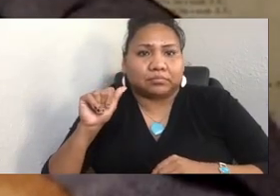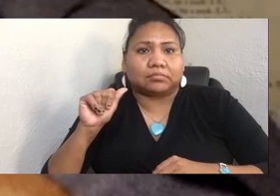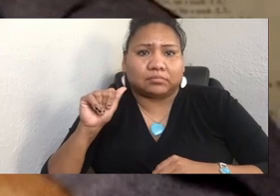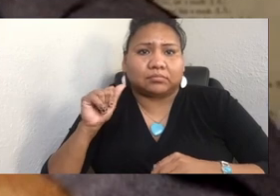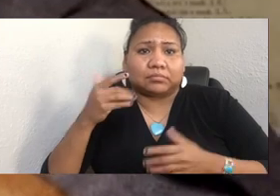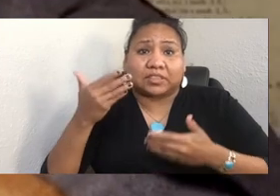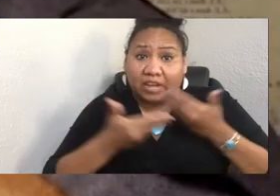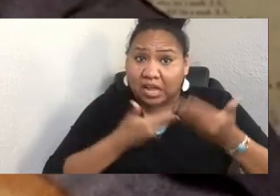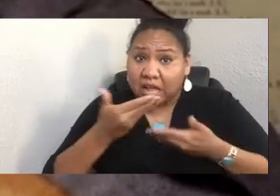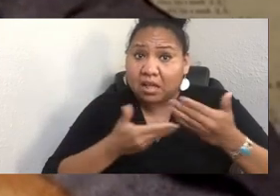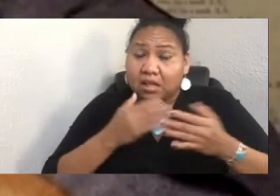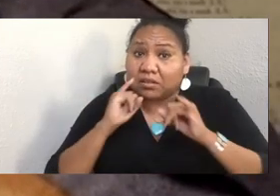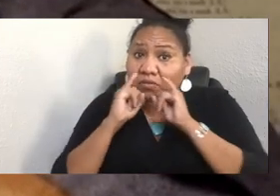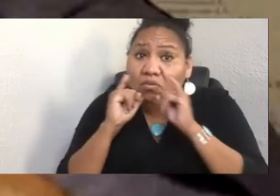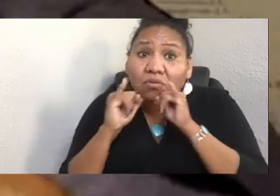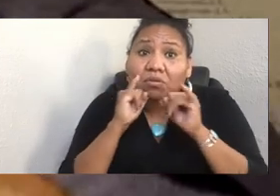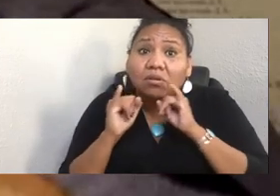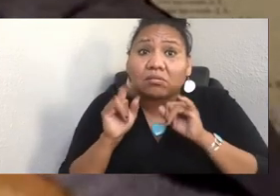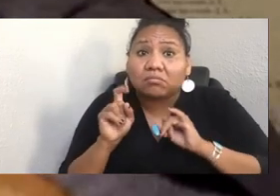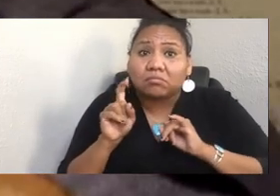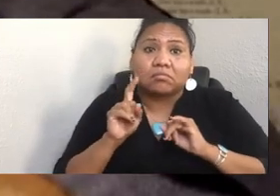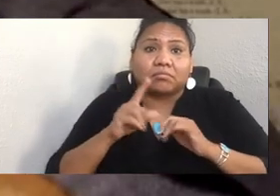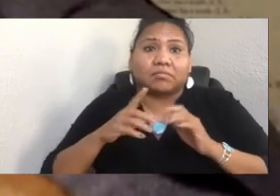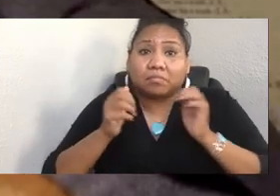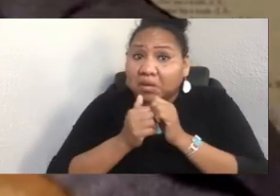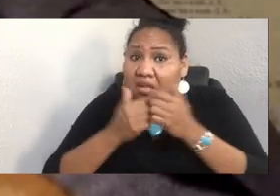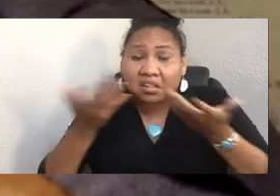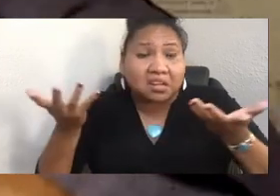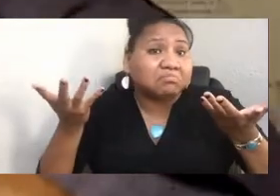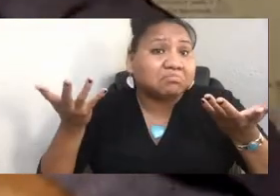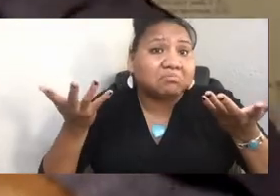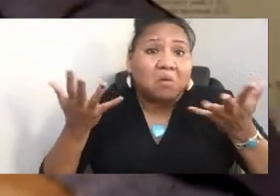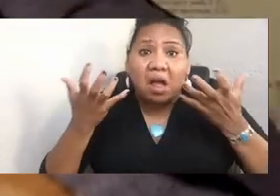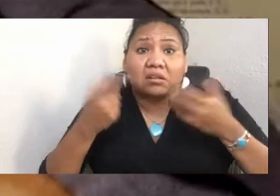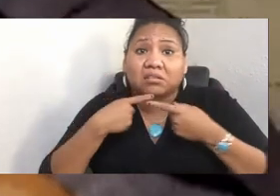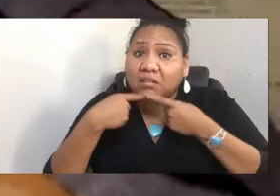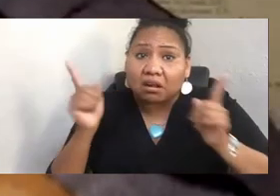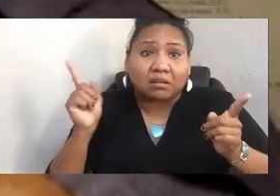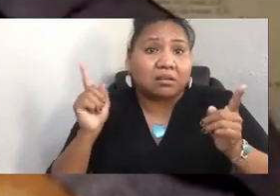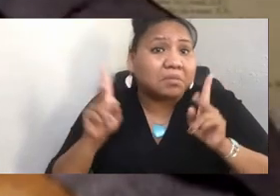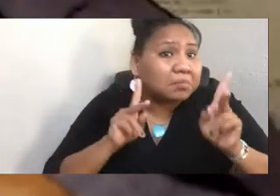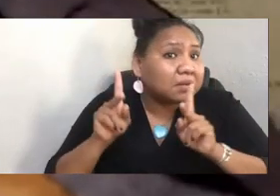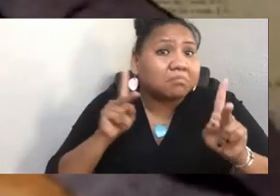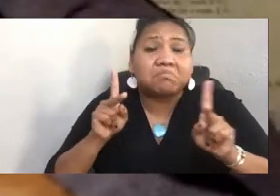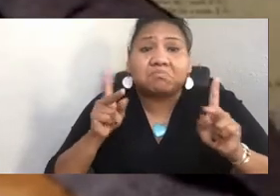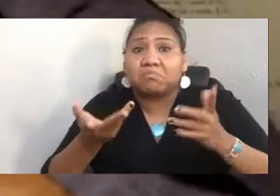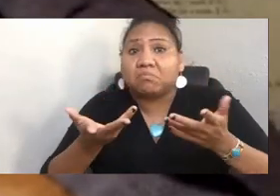to tell "blank" when I share this information with them, is incredible. My question for you is, is there anything